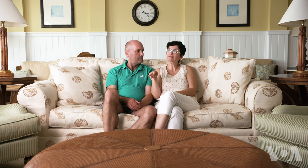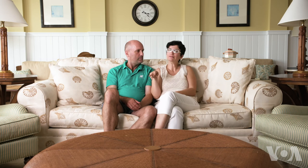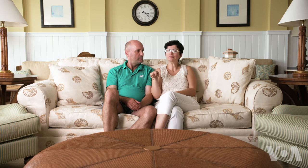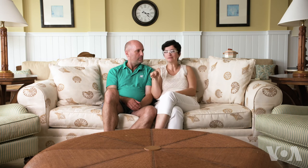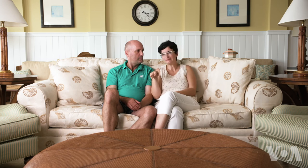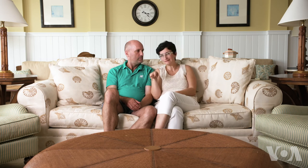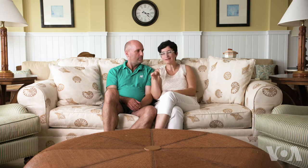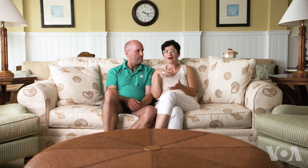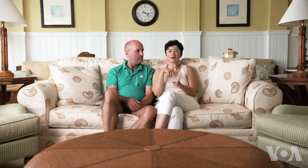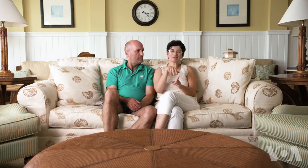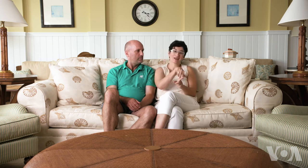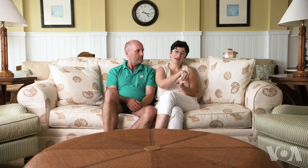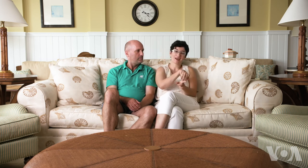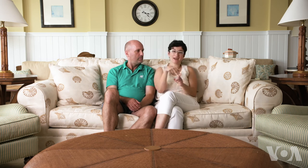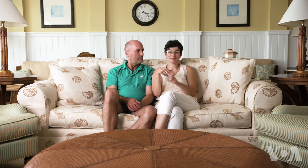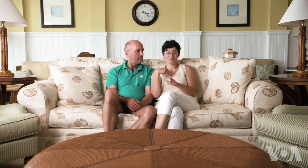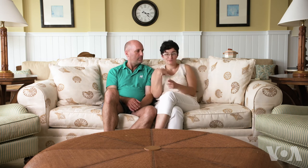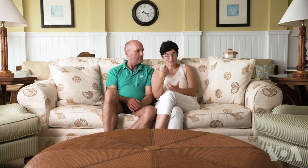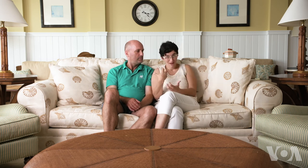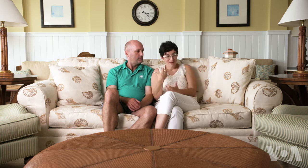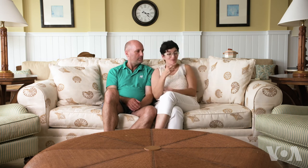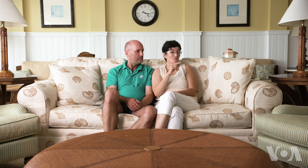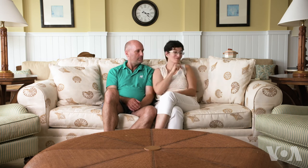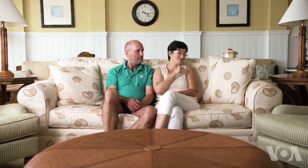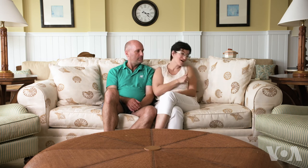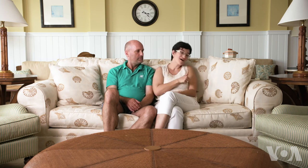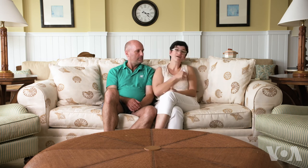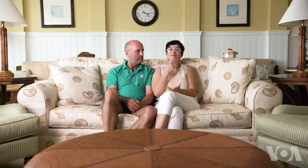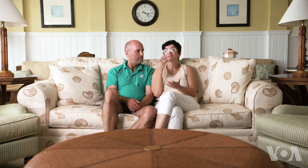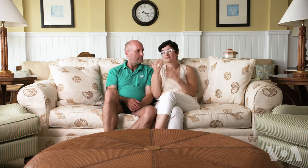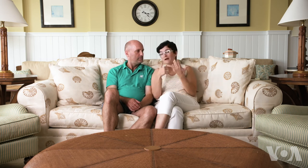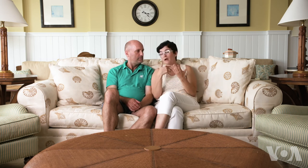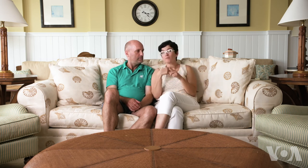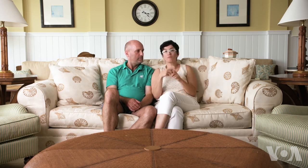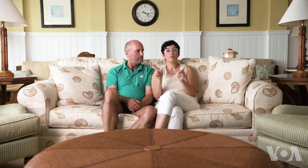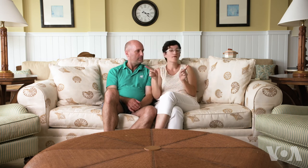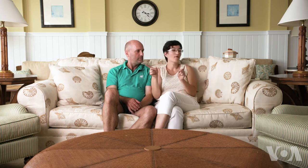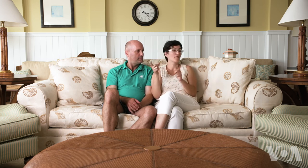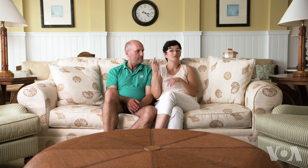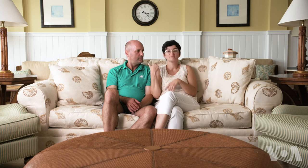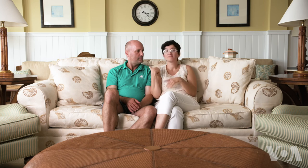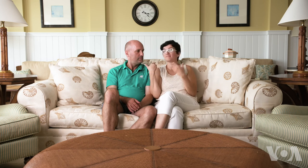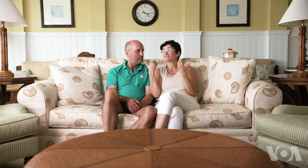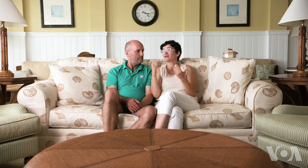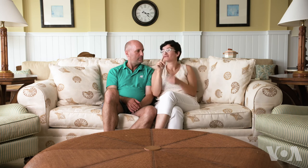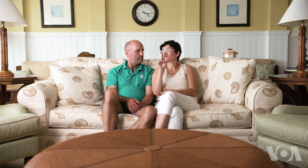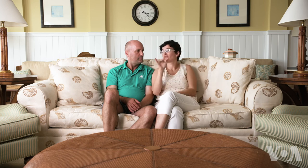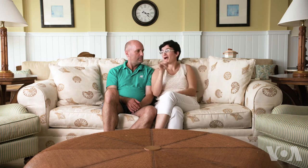I was back and forth, I wanted them, and I didn’t, but we went ahead and tried,